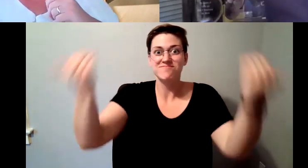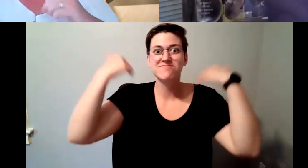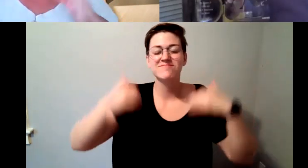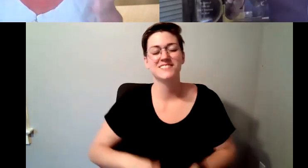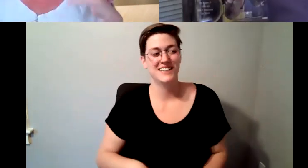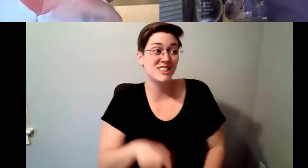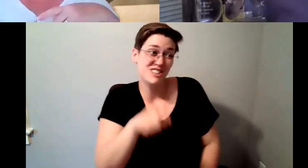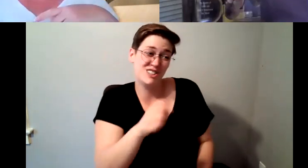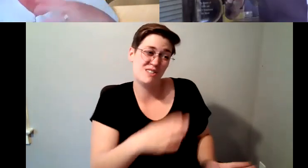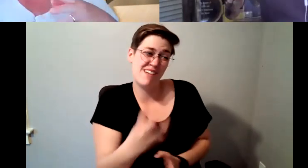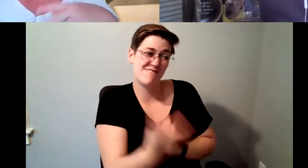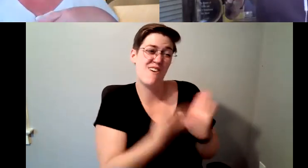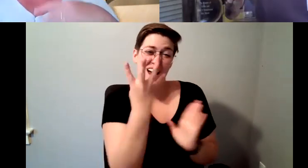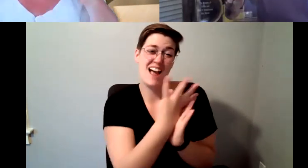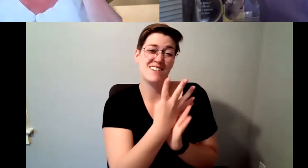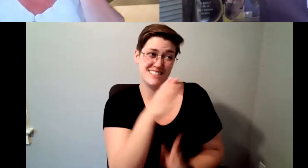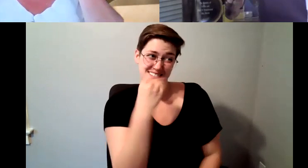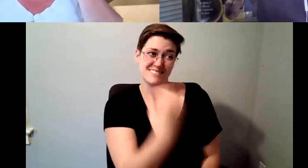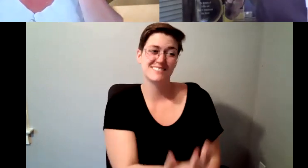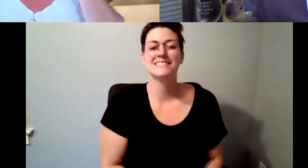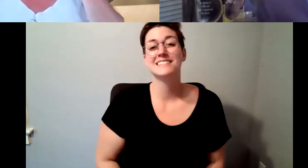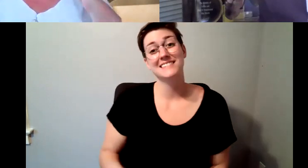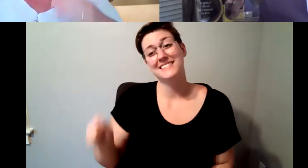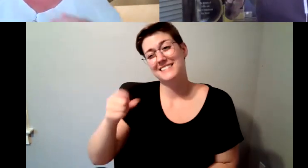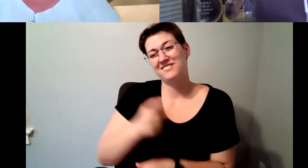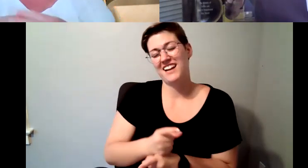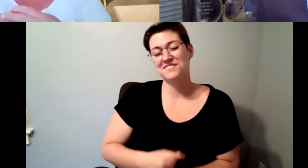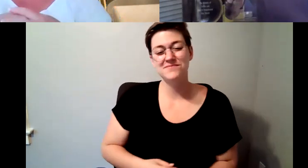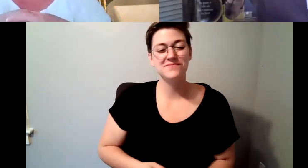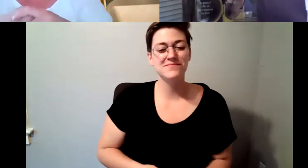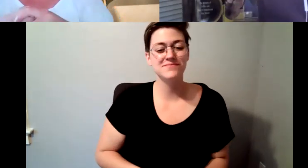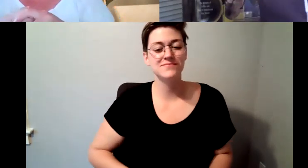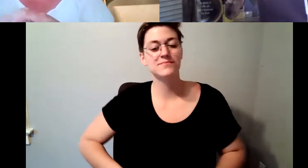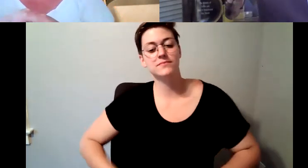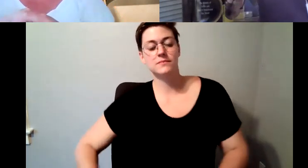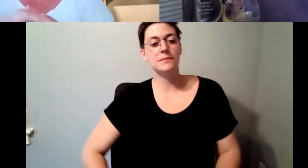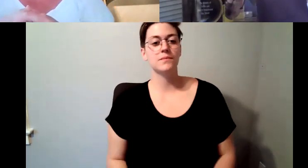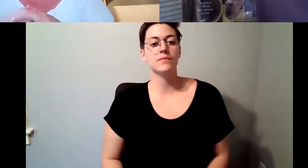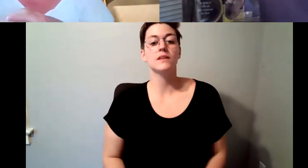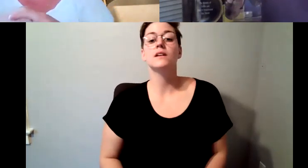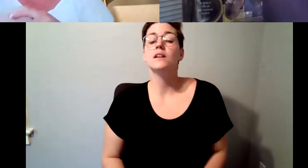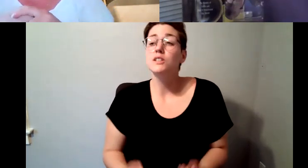Kelly Redder: yeah well between the two of us yeah, so I will ask you this last question